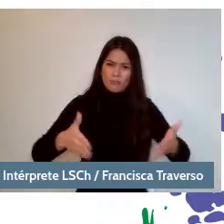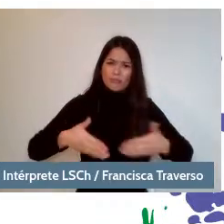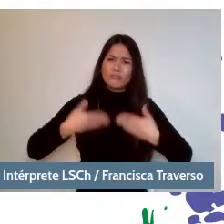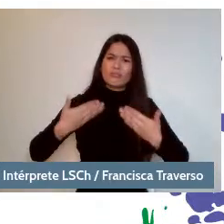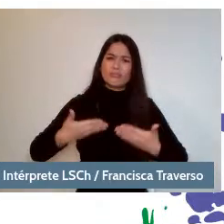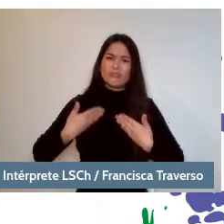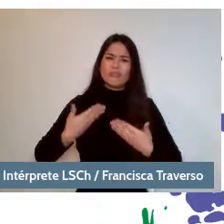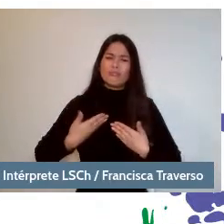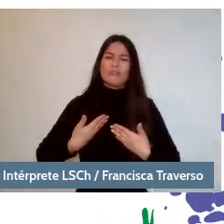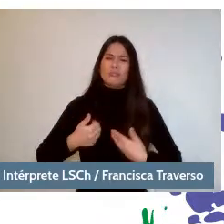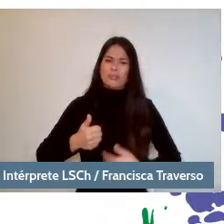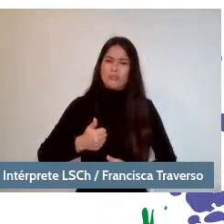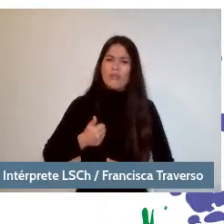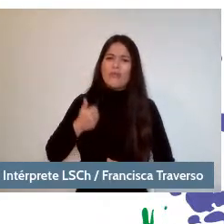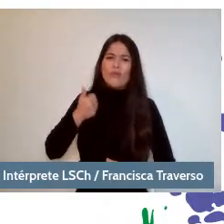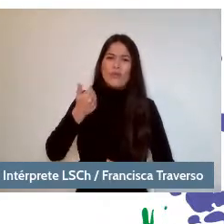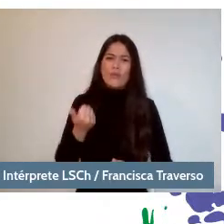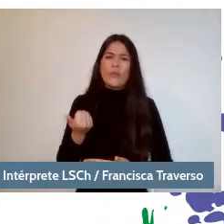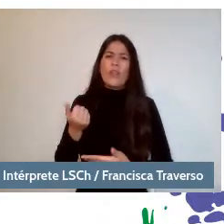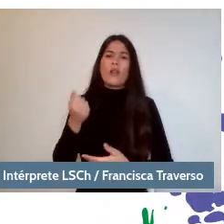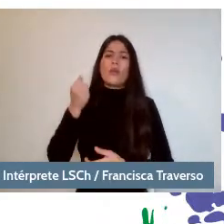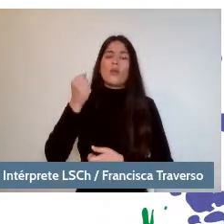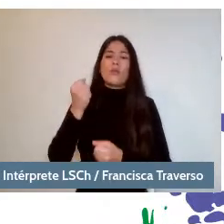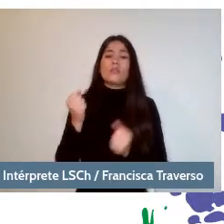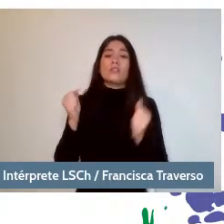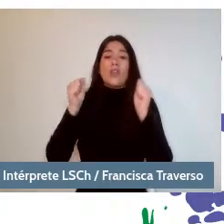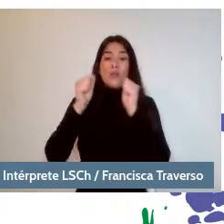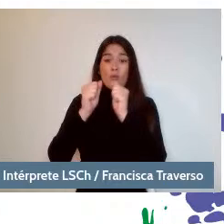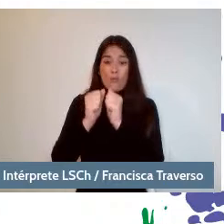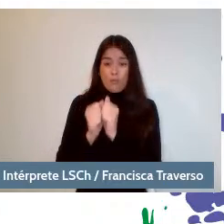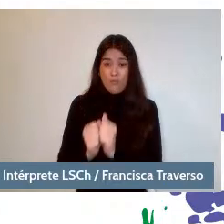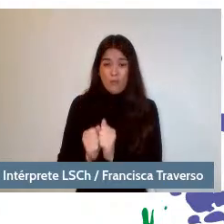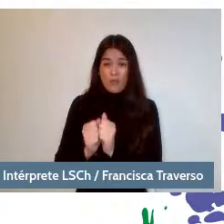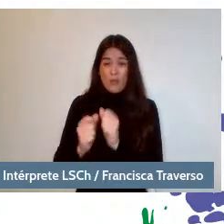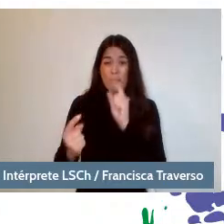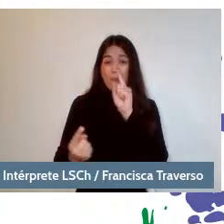joined us in the initial chapter of the first version